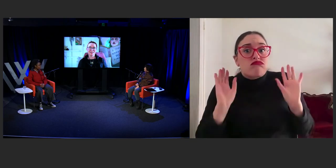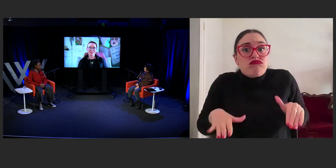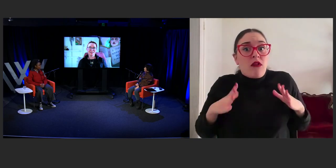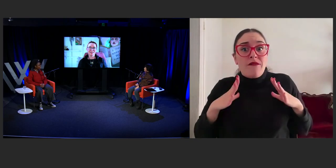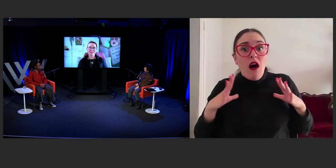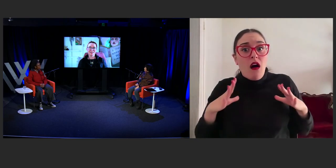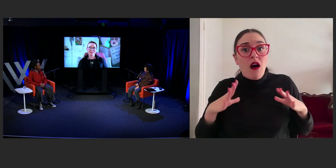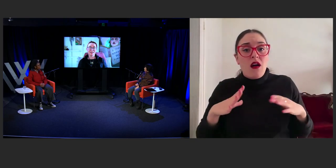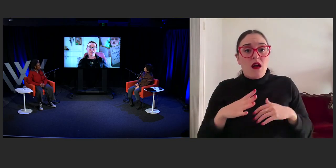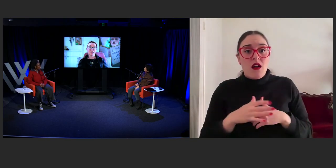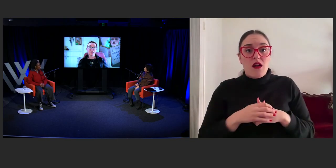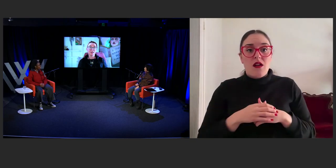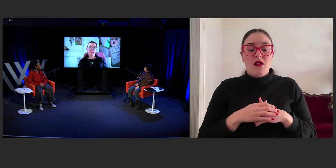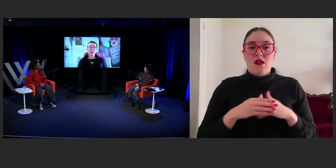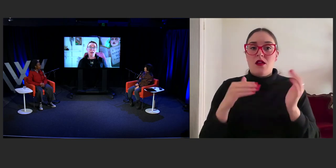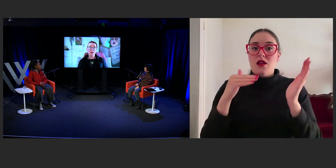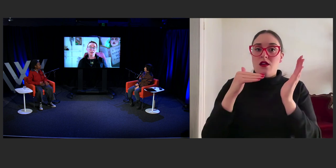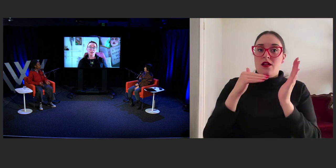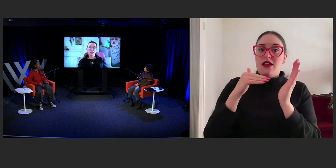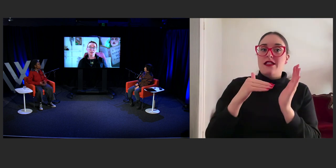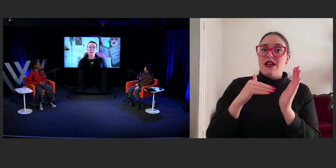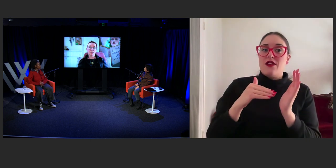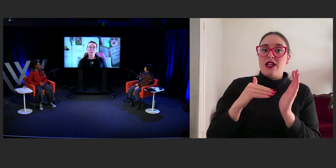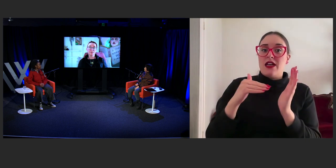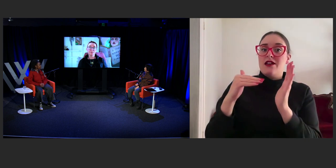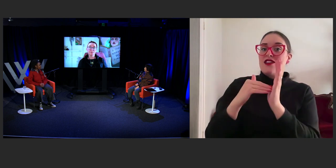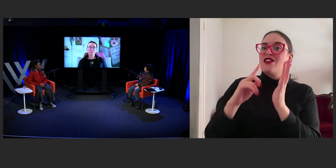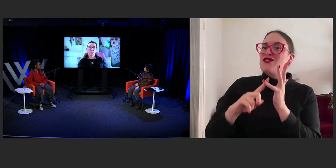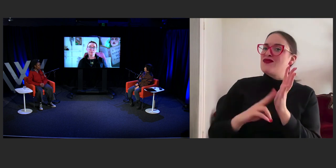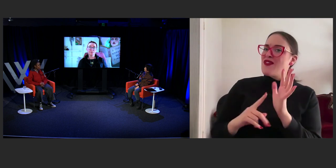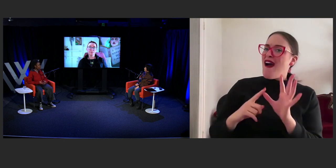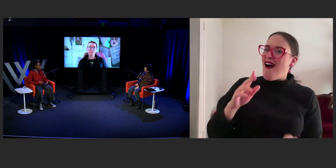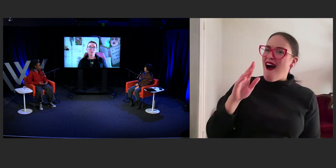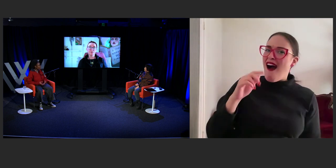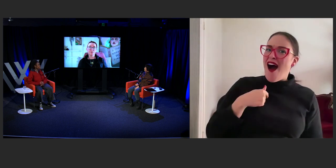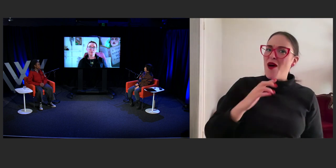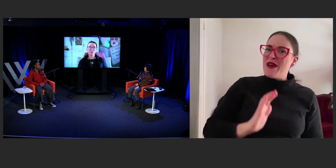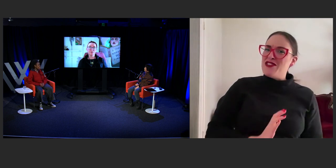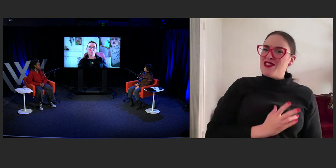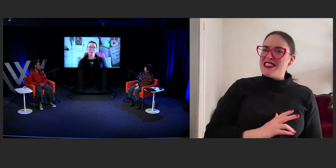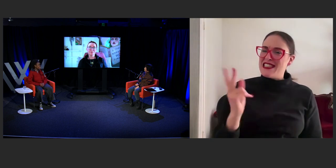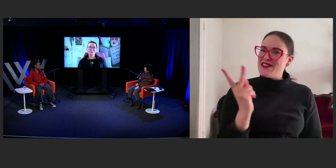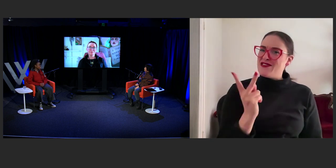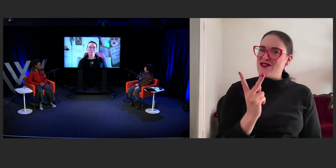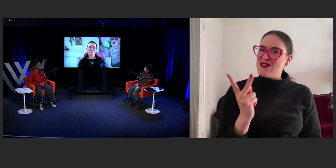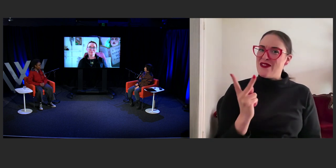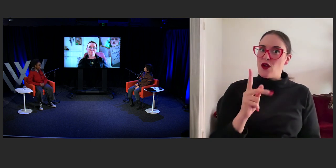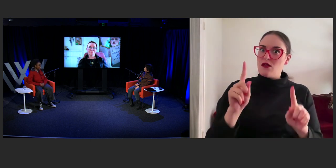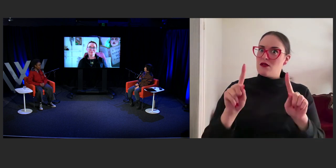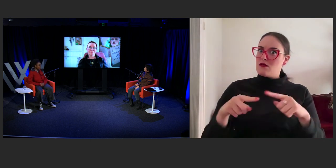I'm really interested in that contrast for your kind of writing methods. And I think especially